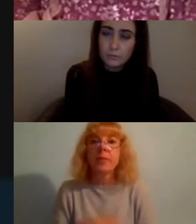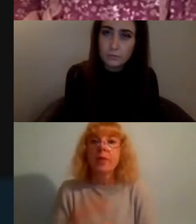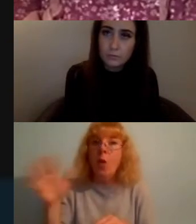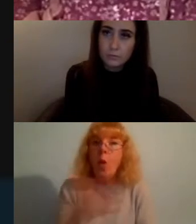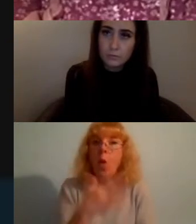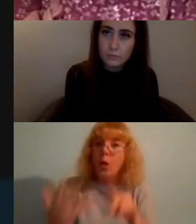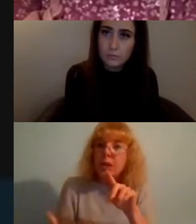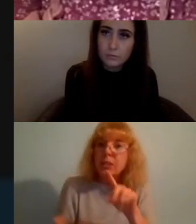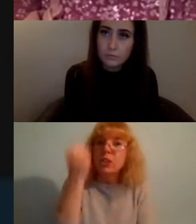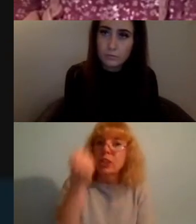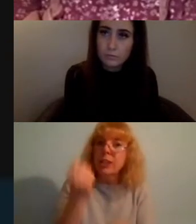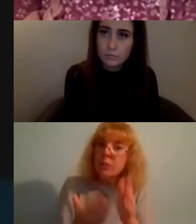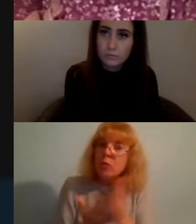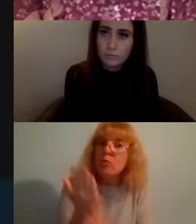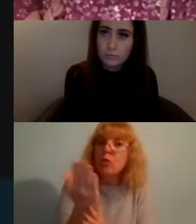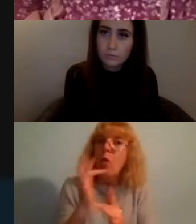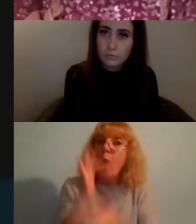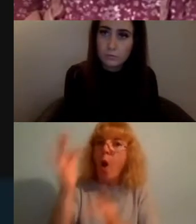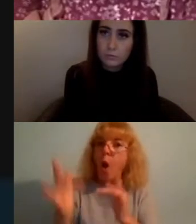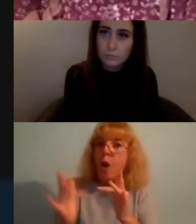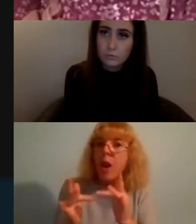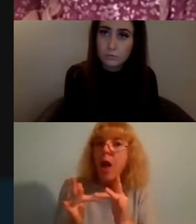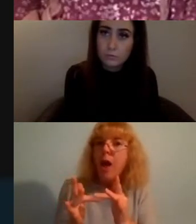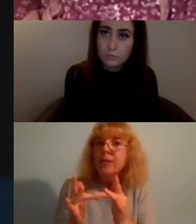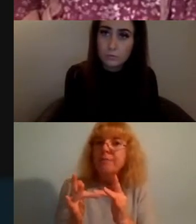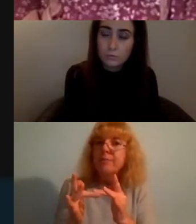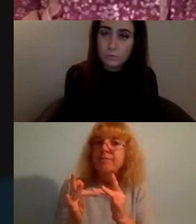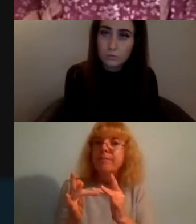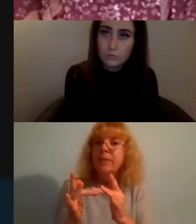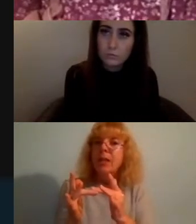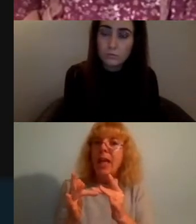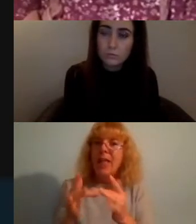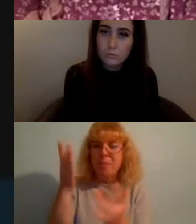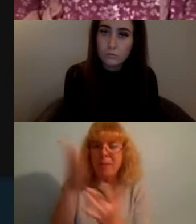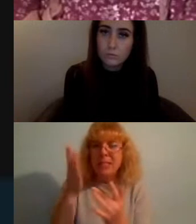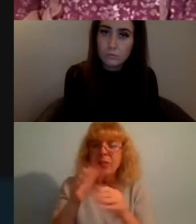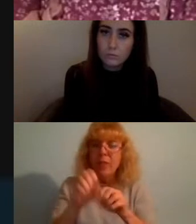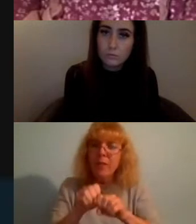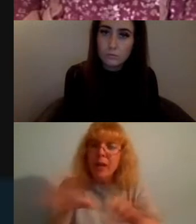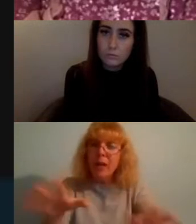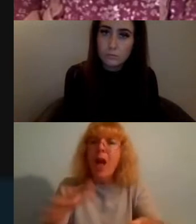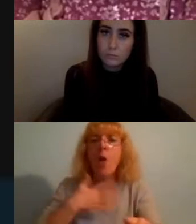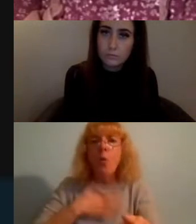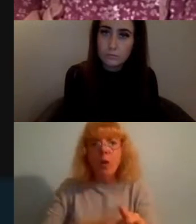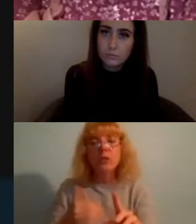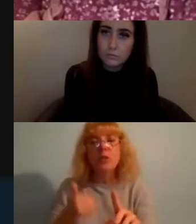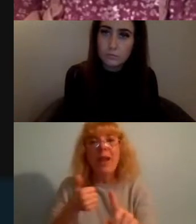online means in the middle of a pandemic and I really just want to emphasize that while yes there